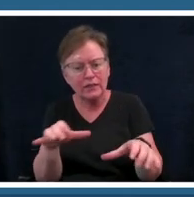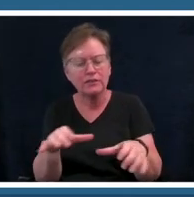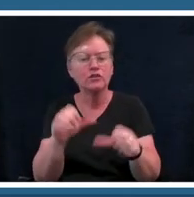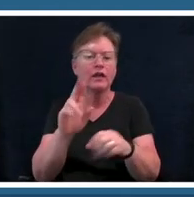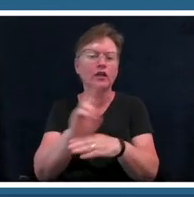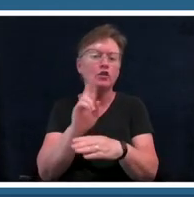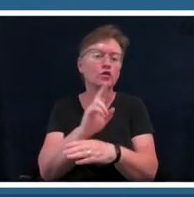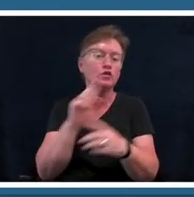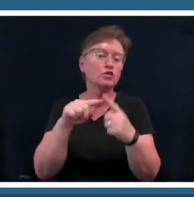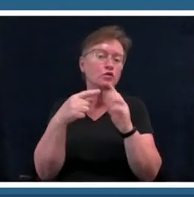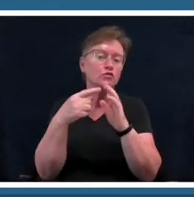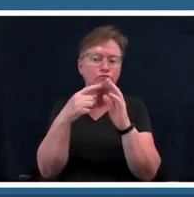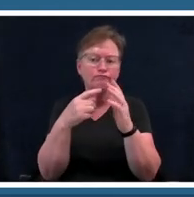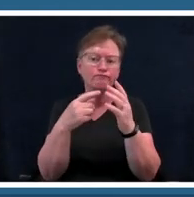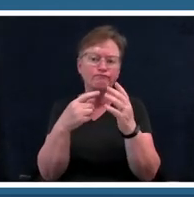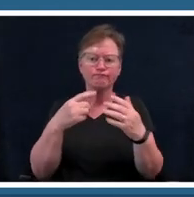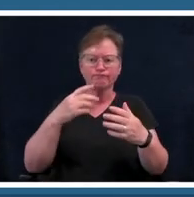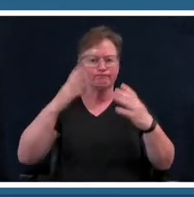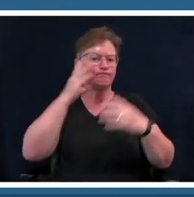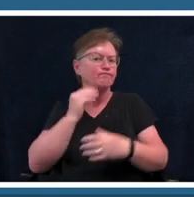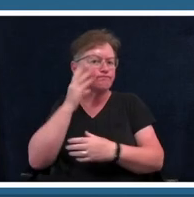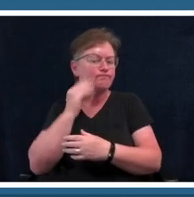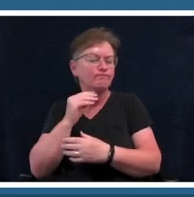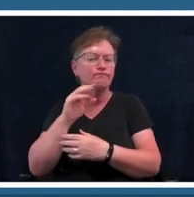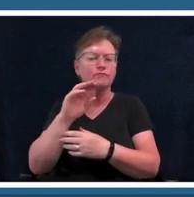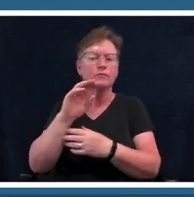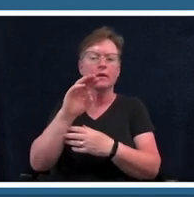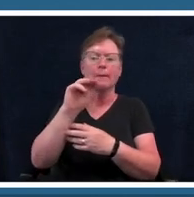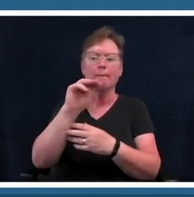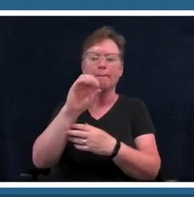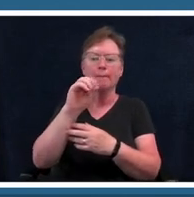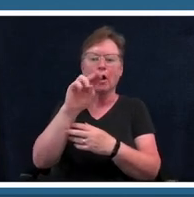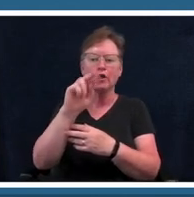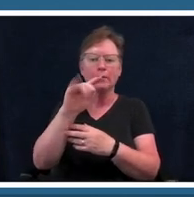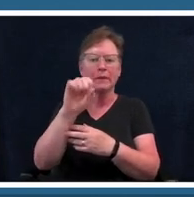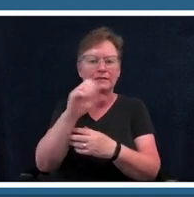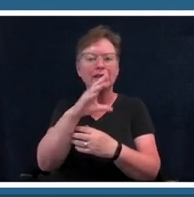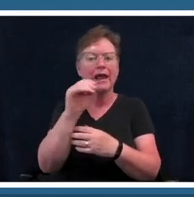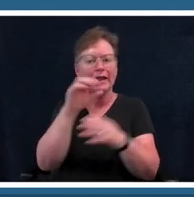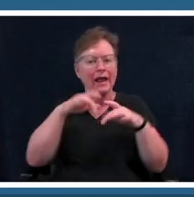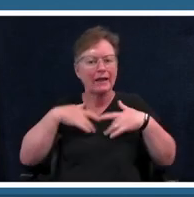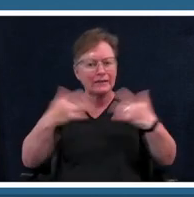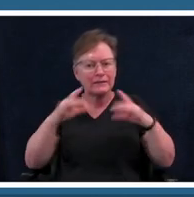and these activities can be scaffolded um up or down to meet your needs as a